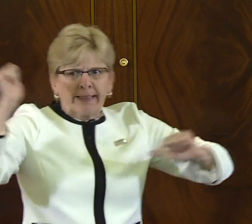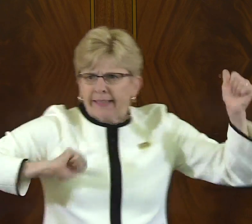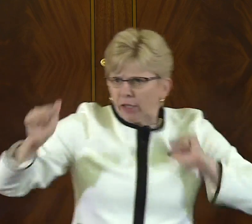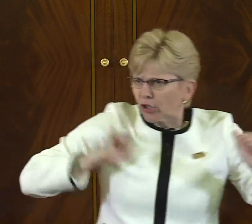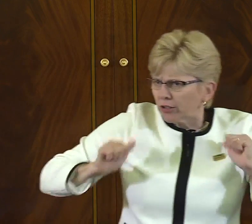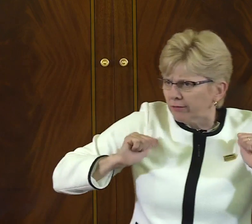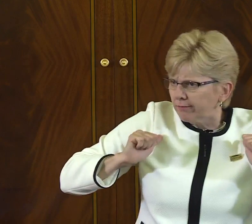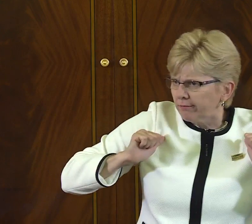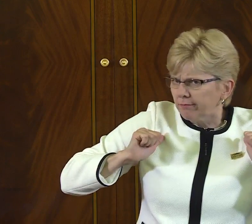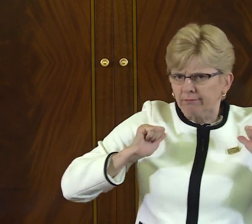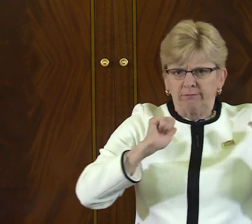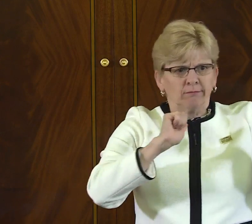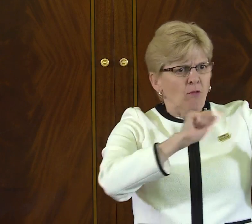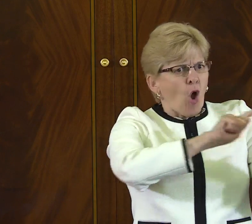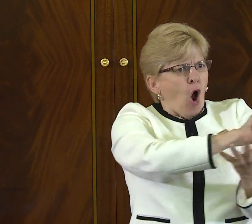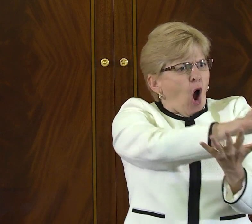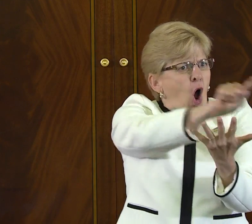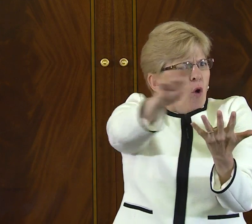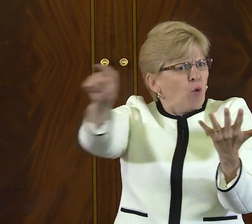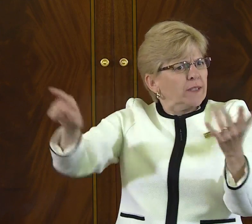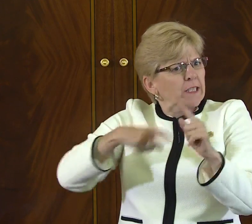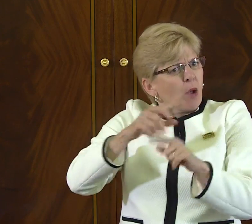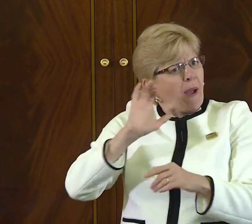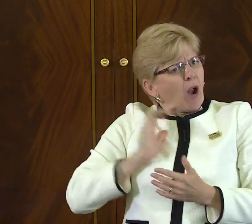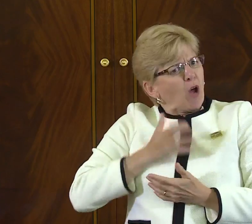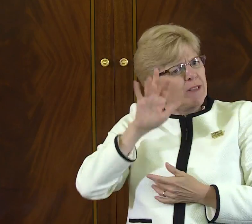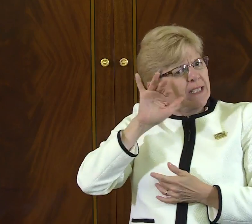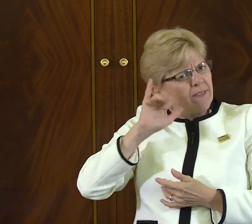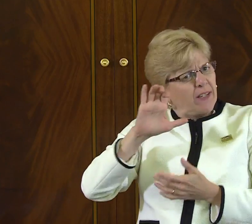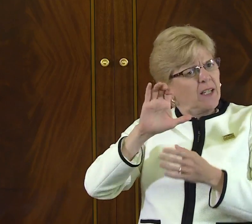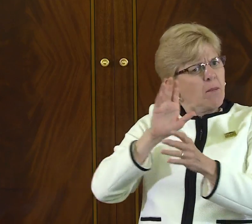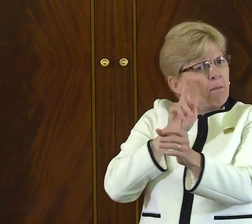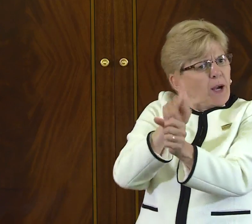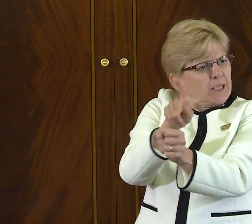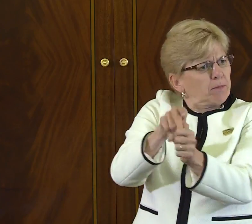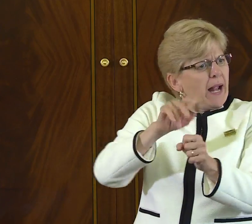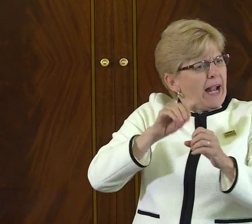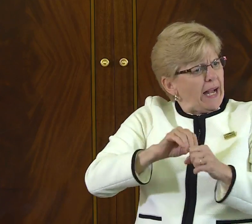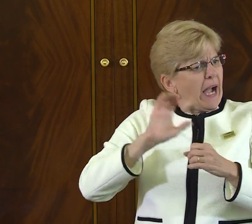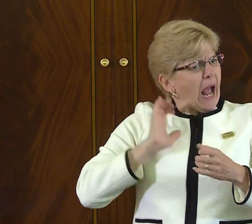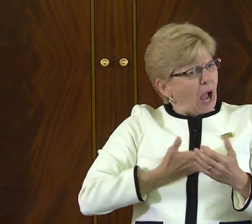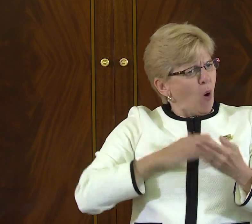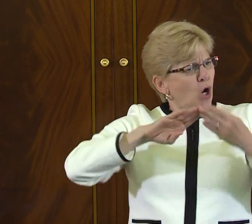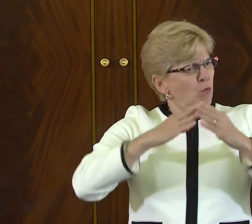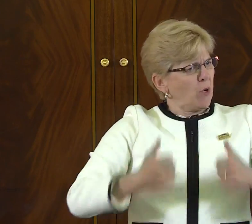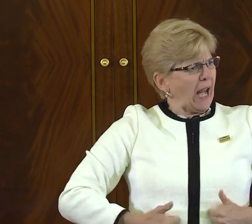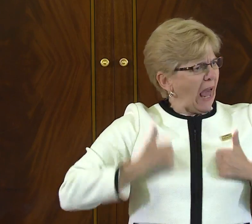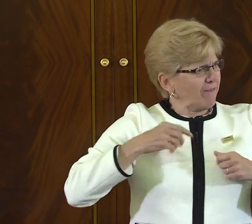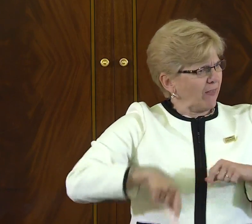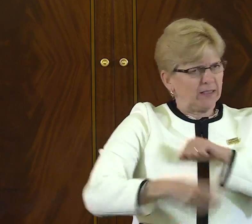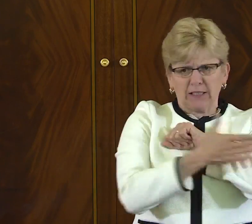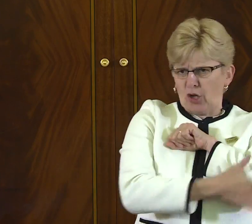to be able to go to movie theaters, to be able to go to theatrical productions, all allowing for civic participation